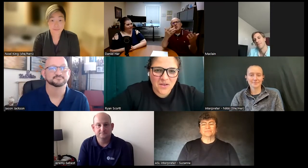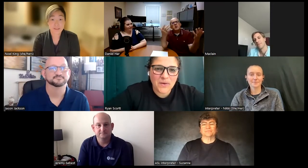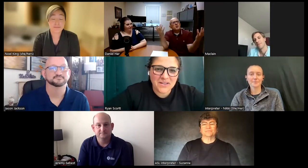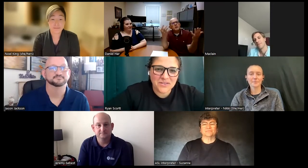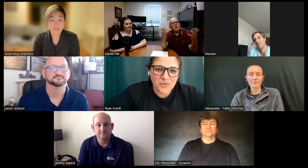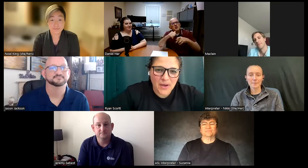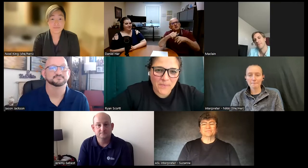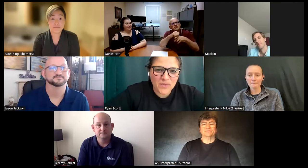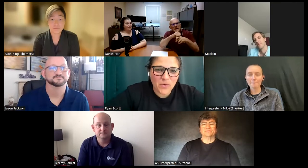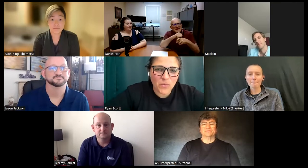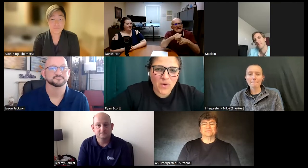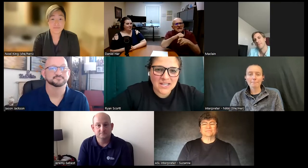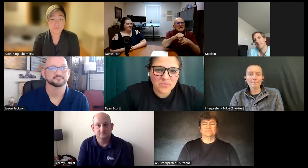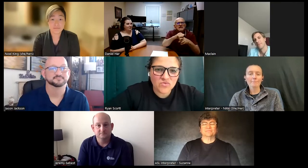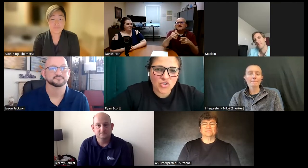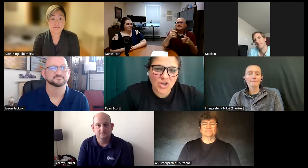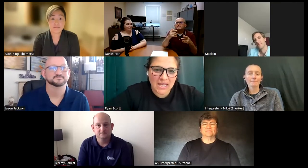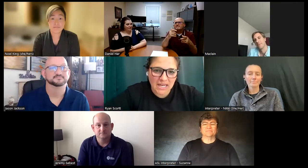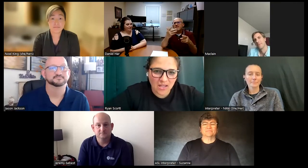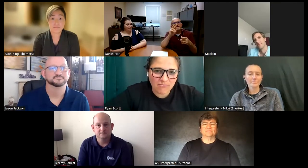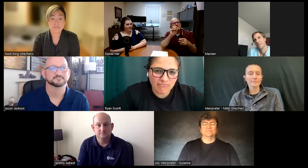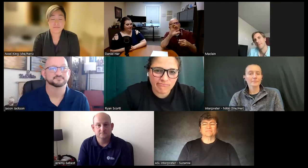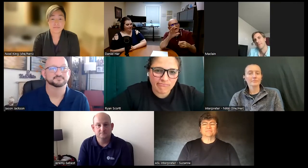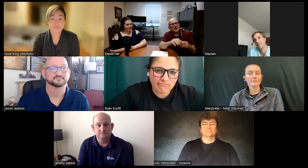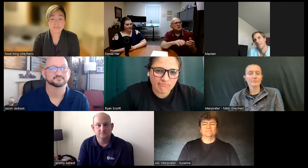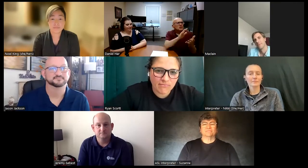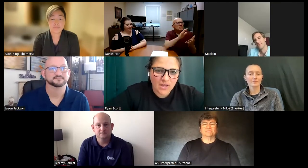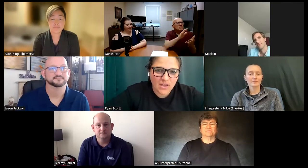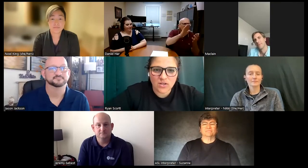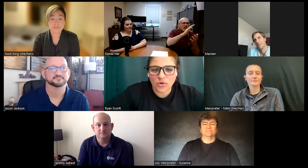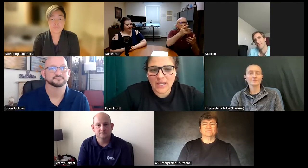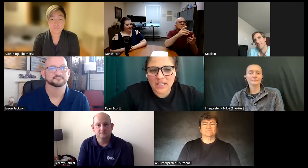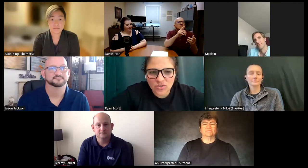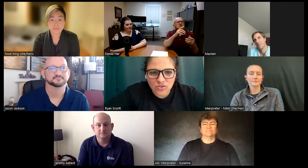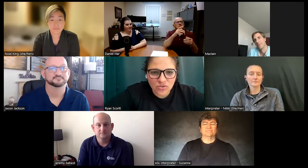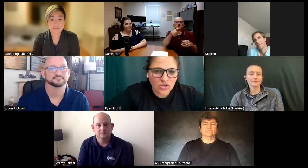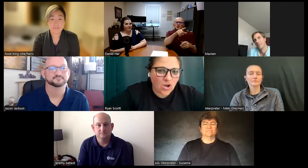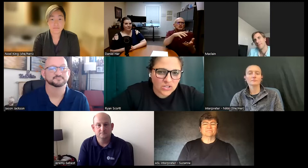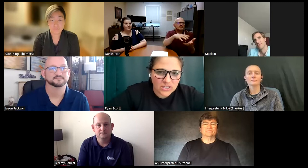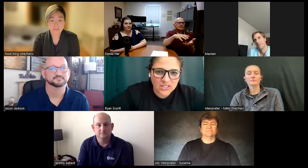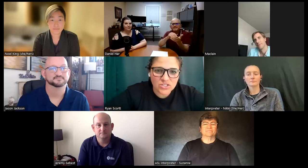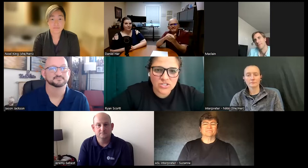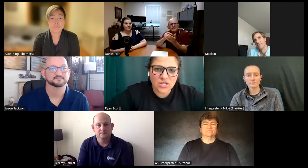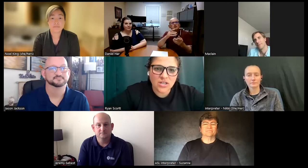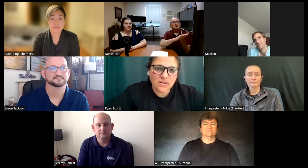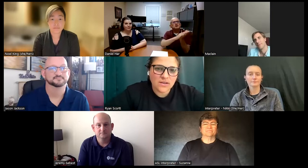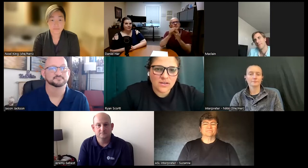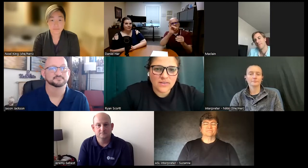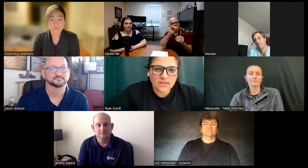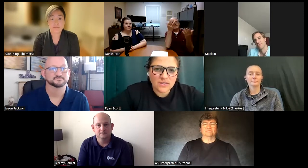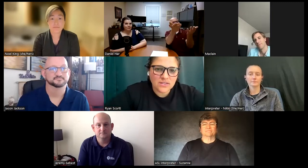okay Noel what type of training vocational College